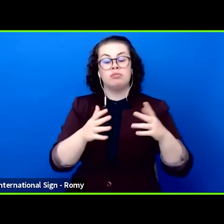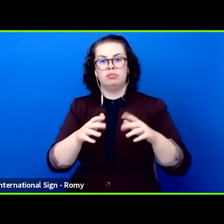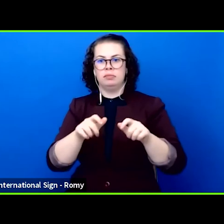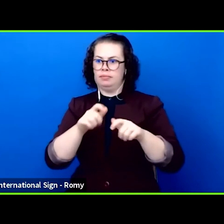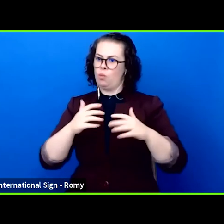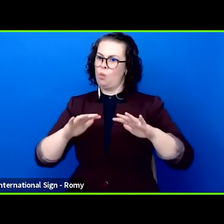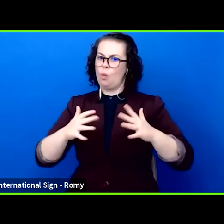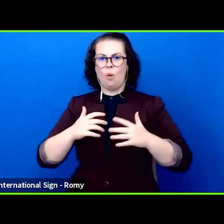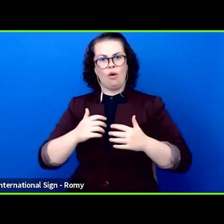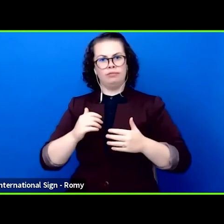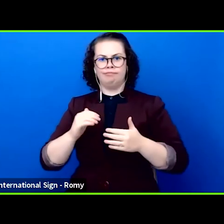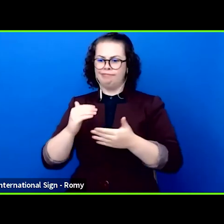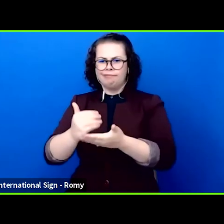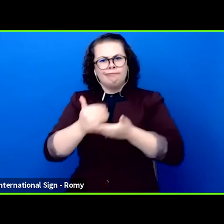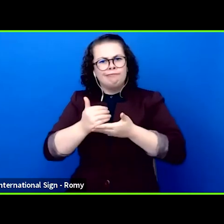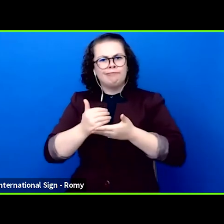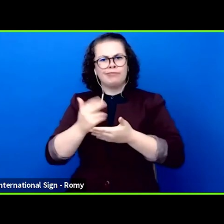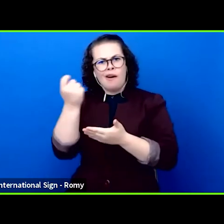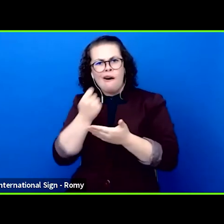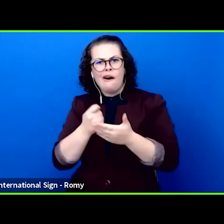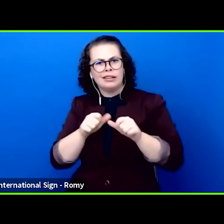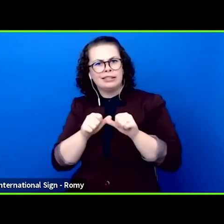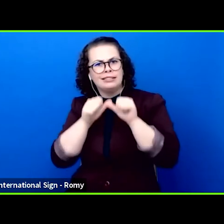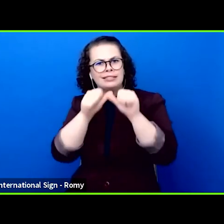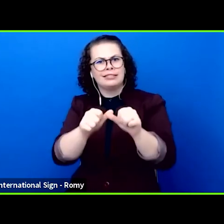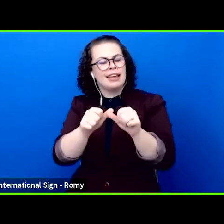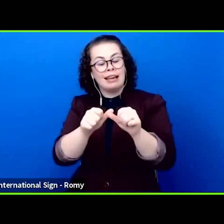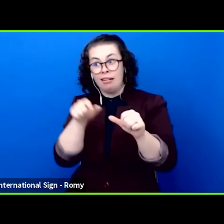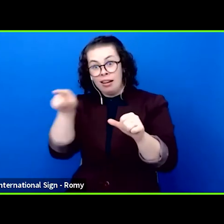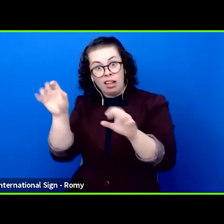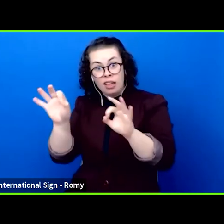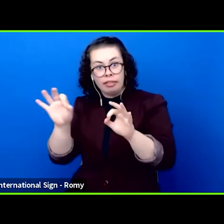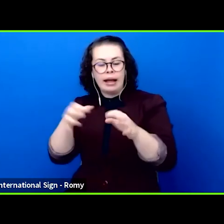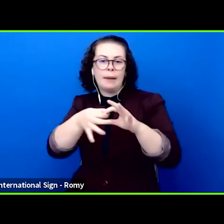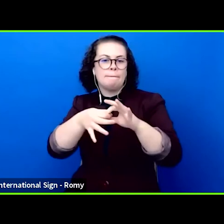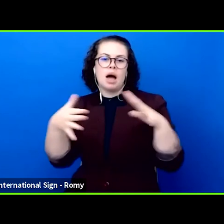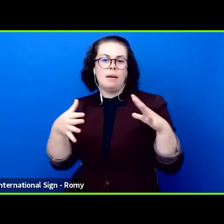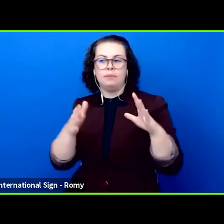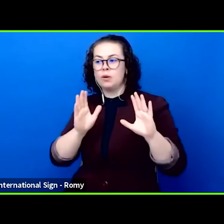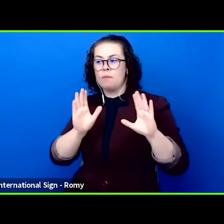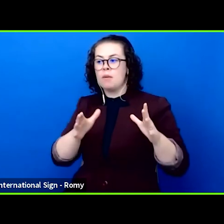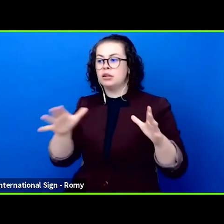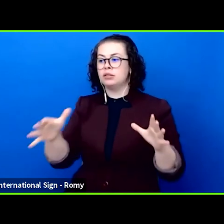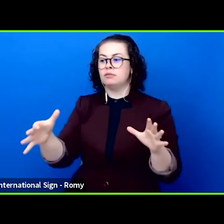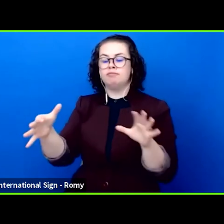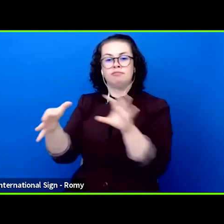our artistic existence. I wish you and us good encounters, lively debates